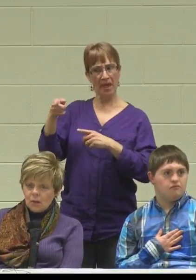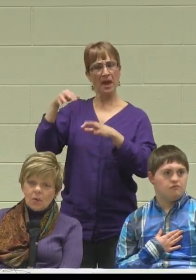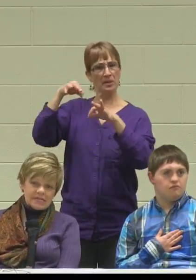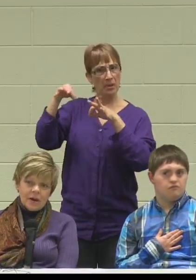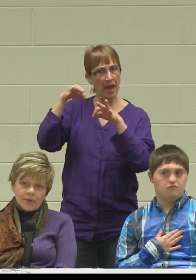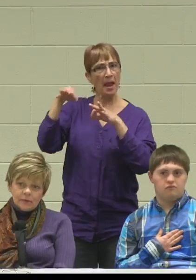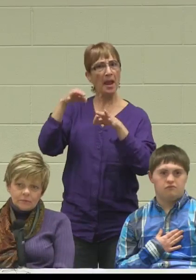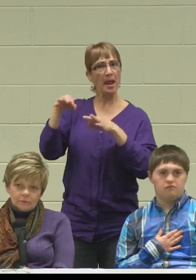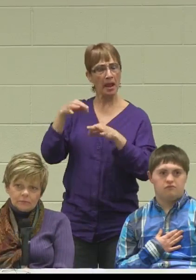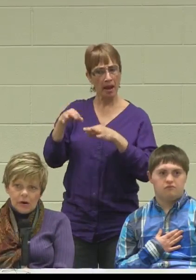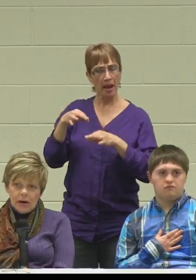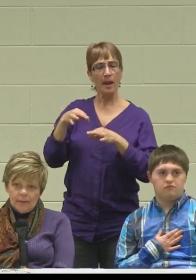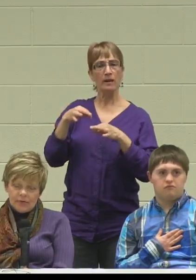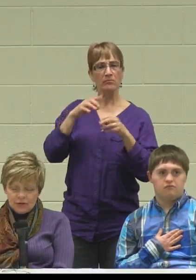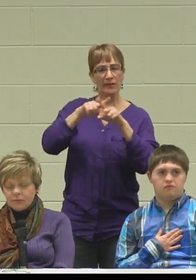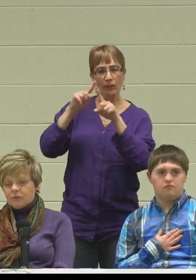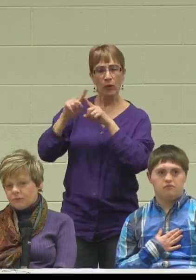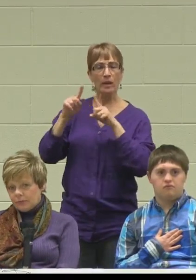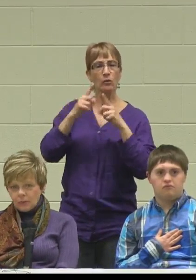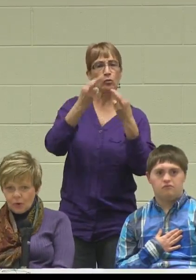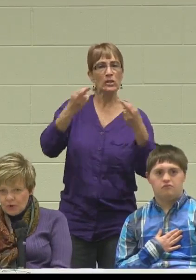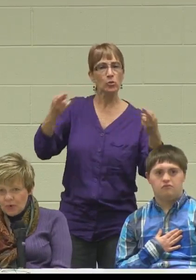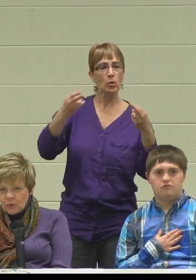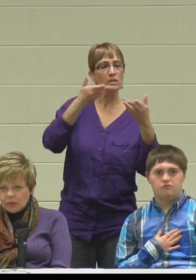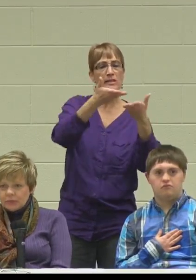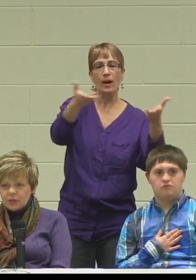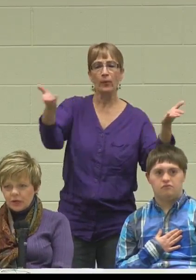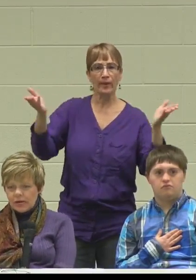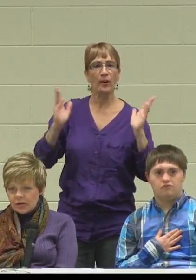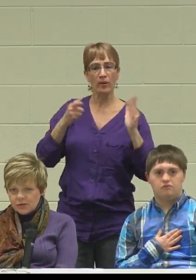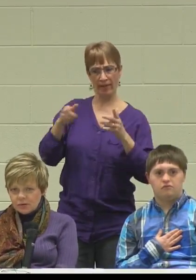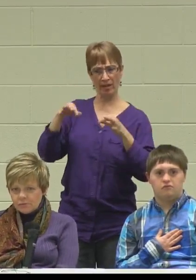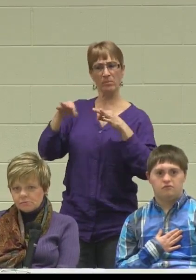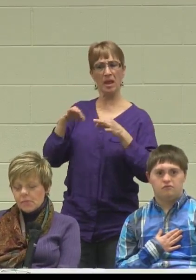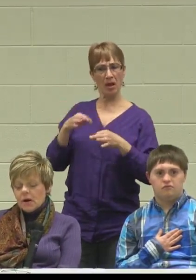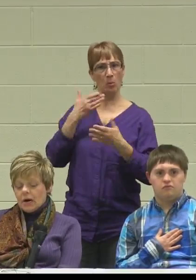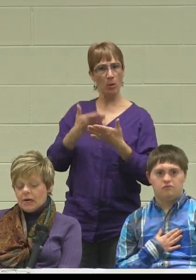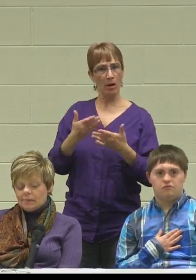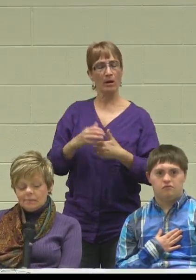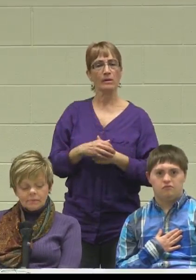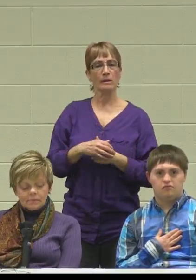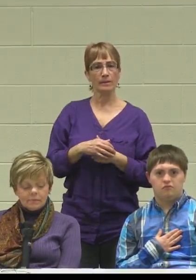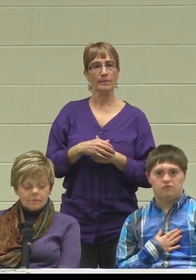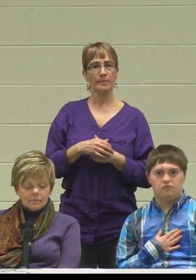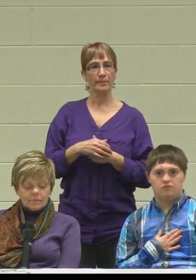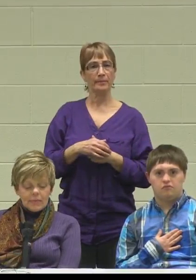what's out there, in terms of what we might want to be looking into.